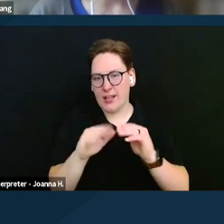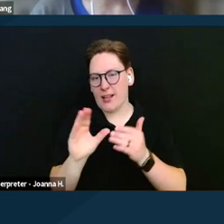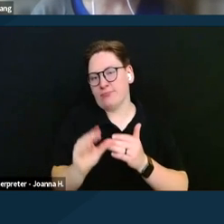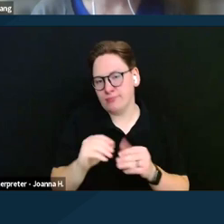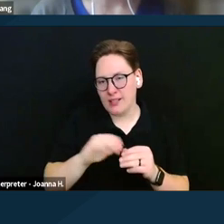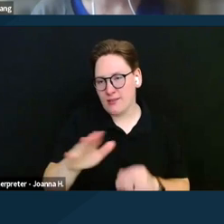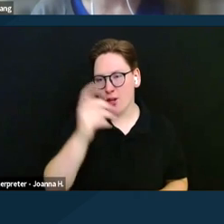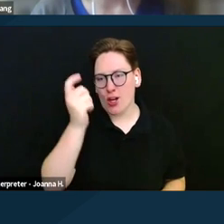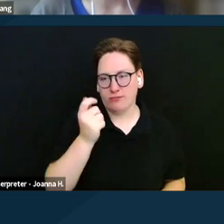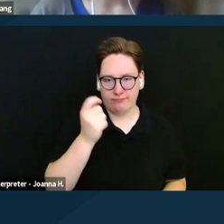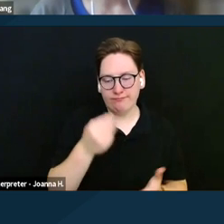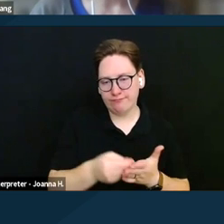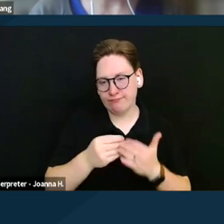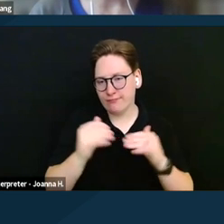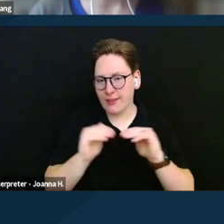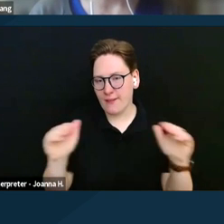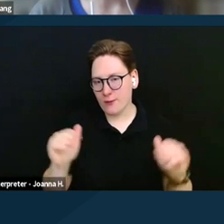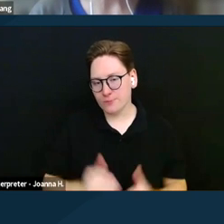in their stipend level and asset limit.